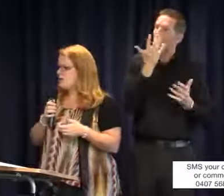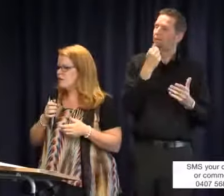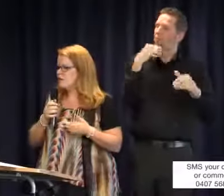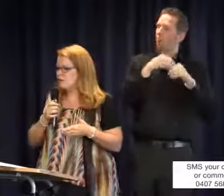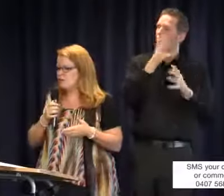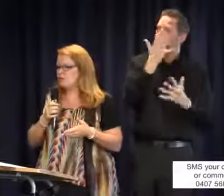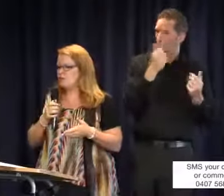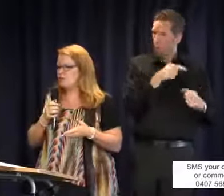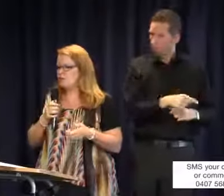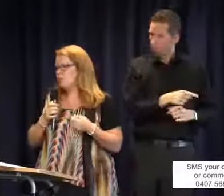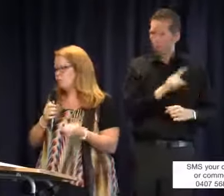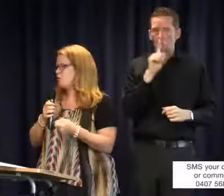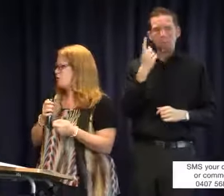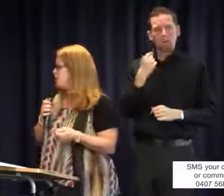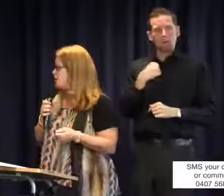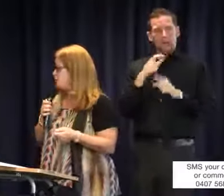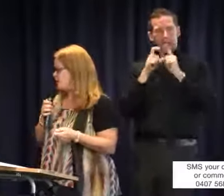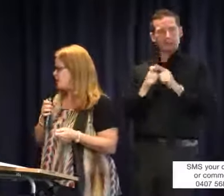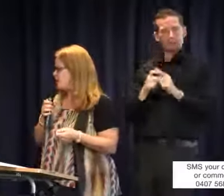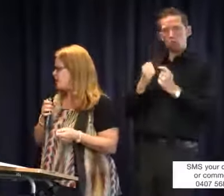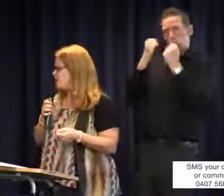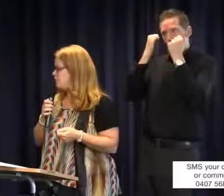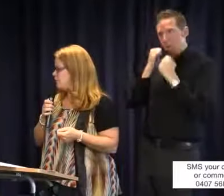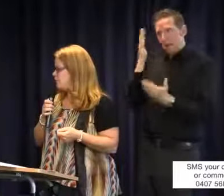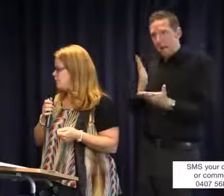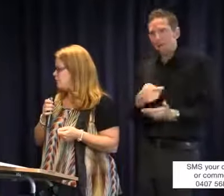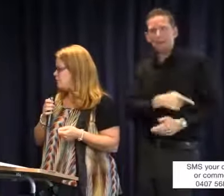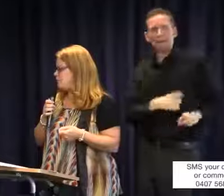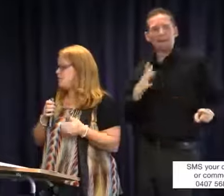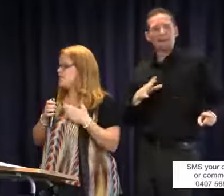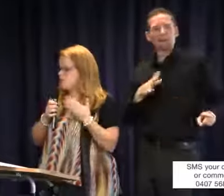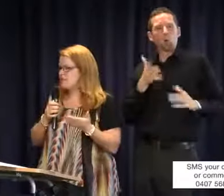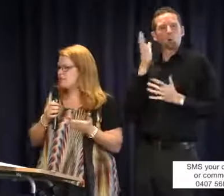I find it very difficult to prove that Auslan is needed for him because he is perceived